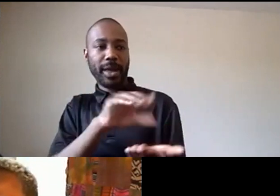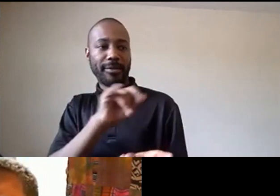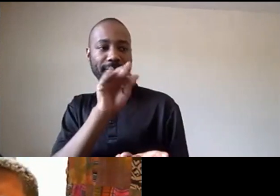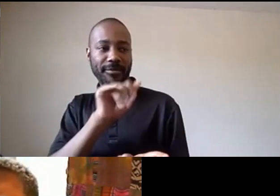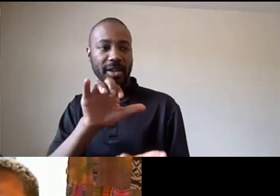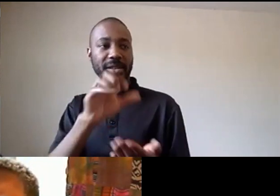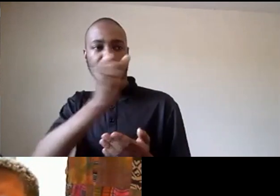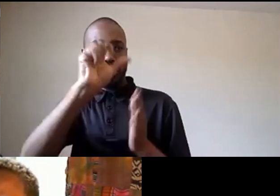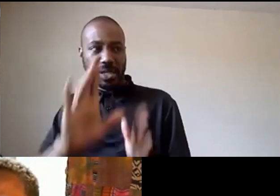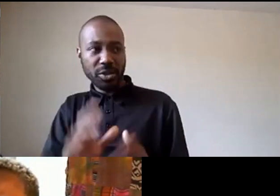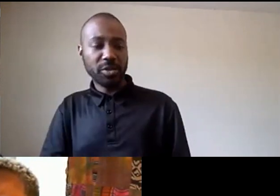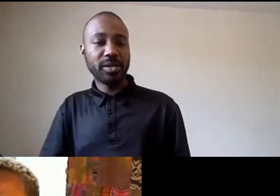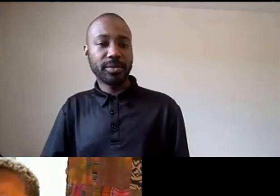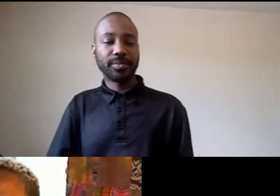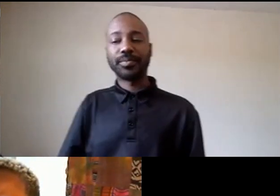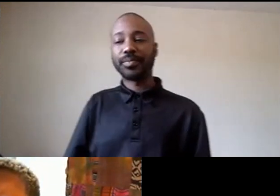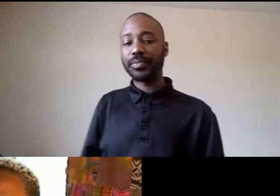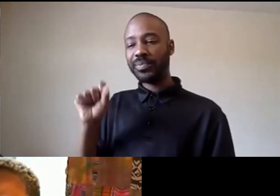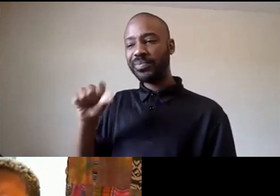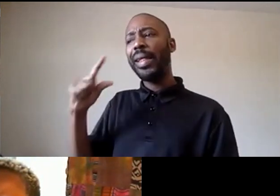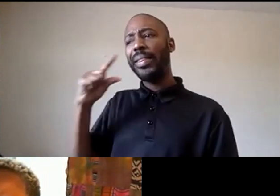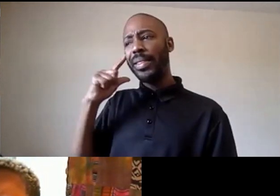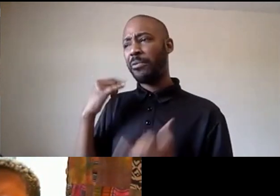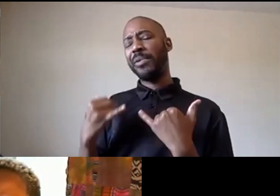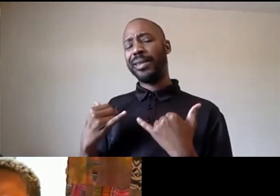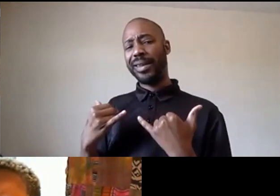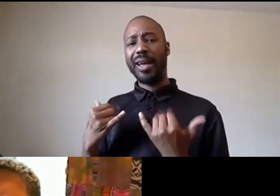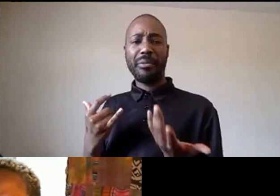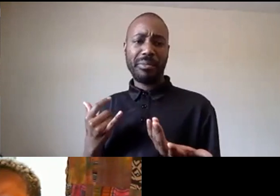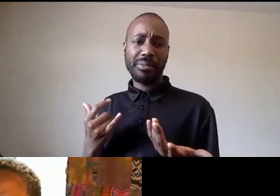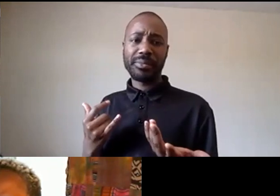think that this is a moment and so those of us who um have studied